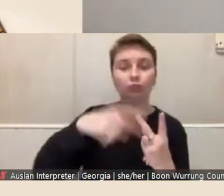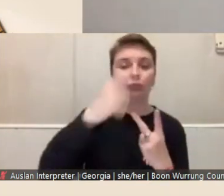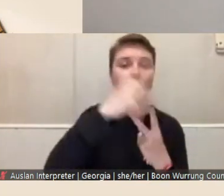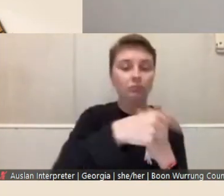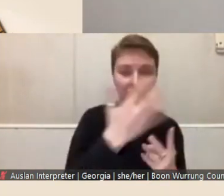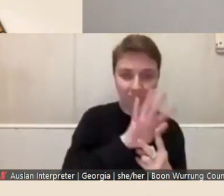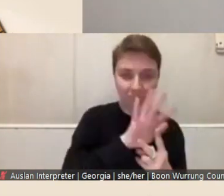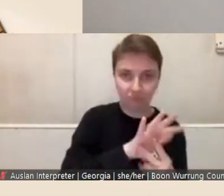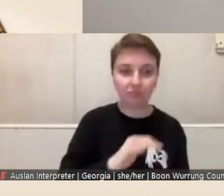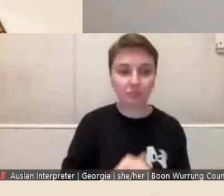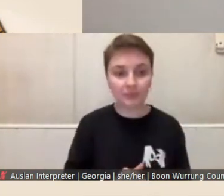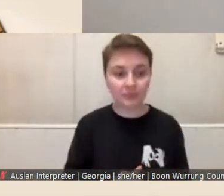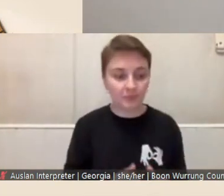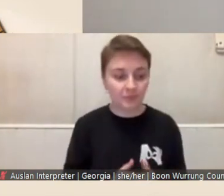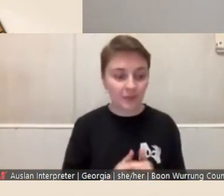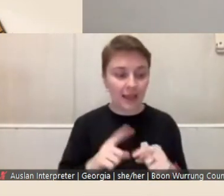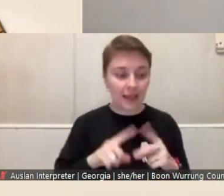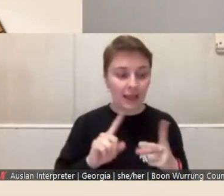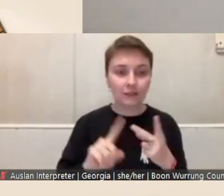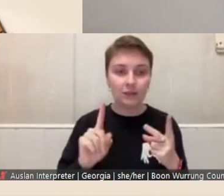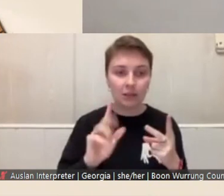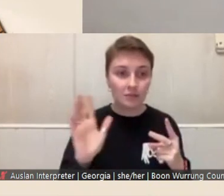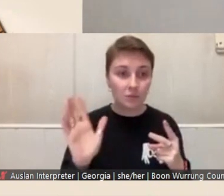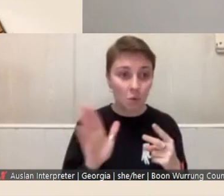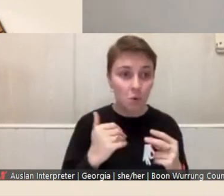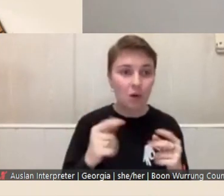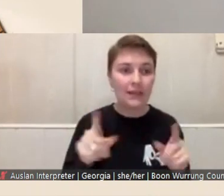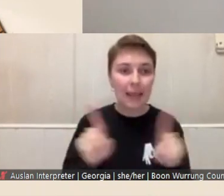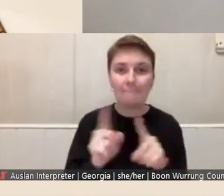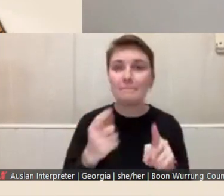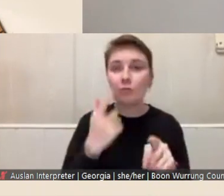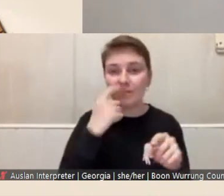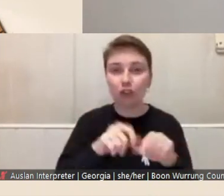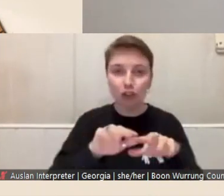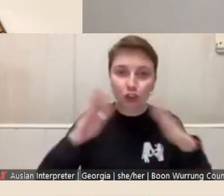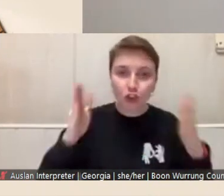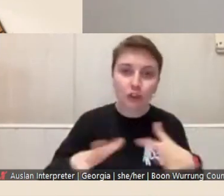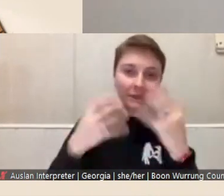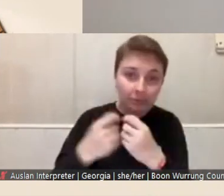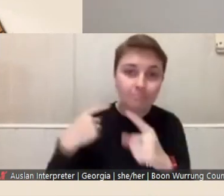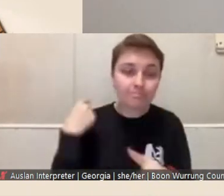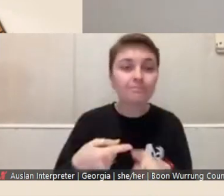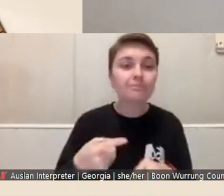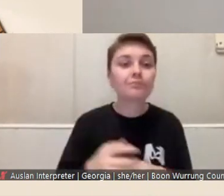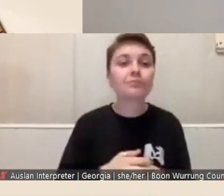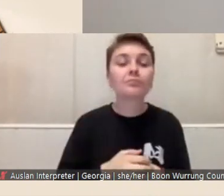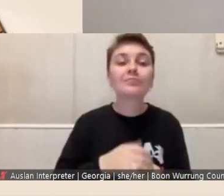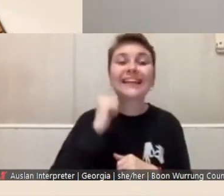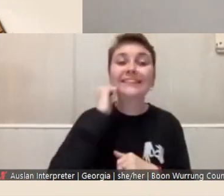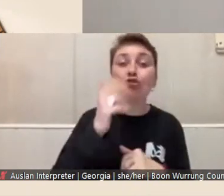and all the outlined privileges. Indigenous fellows will be allocated desks in the offices